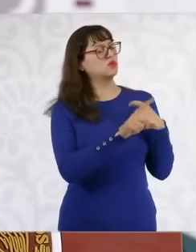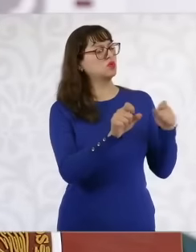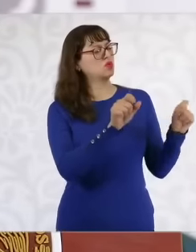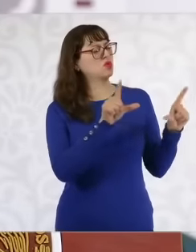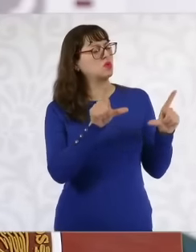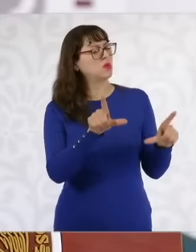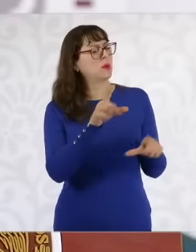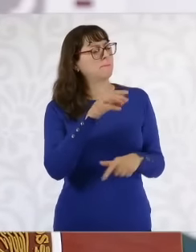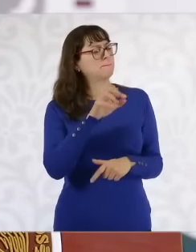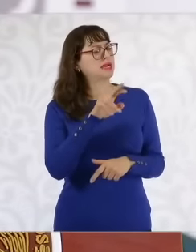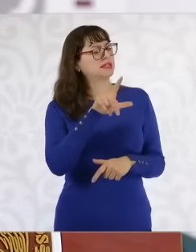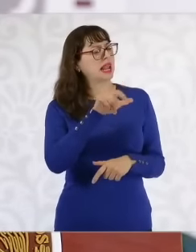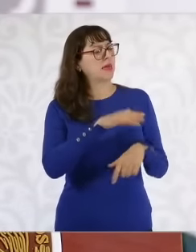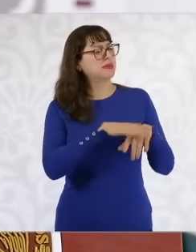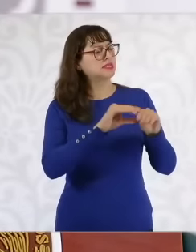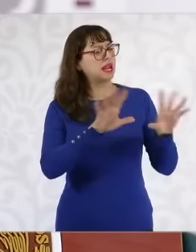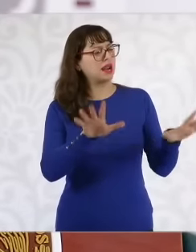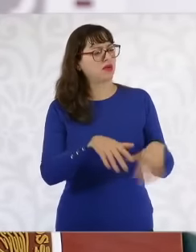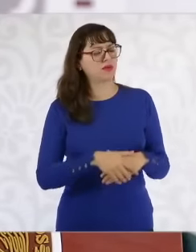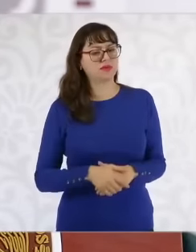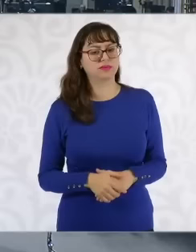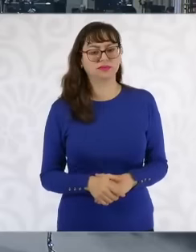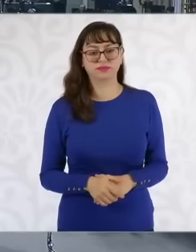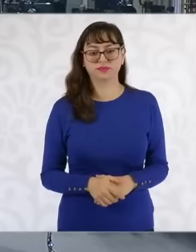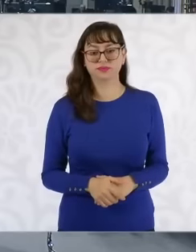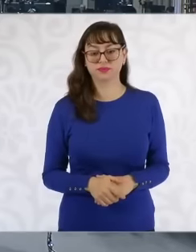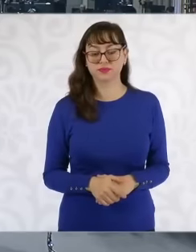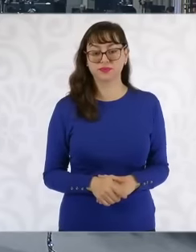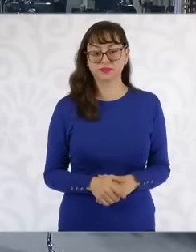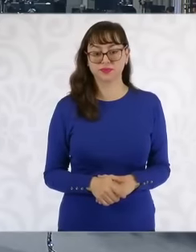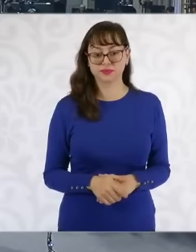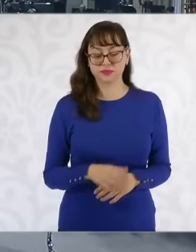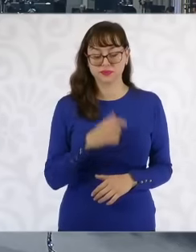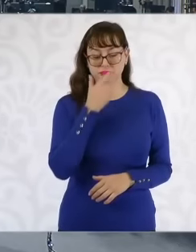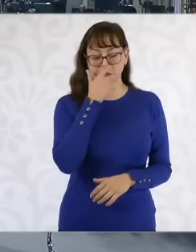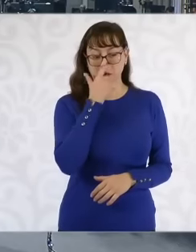clearer because those who say